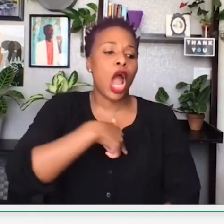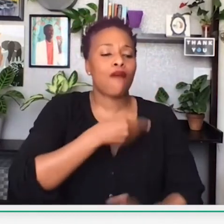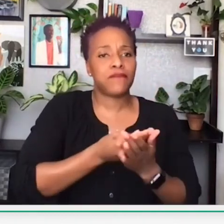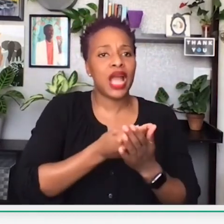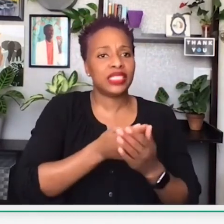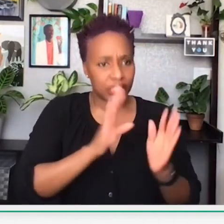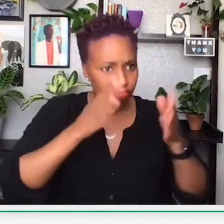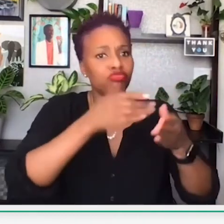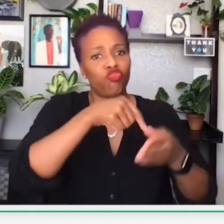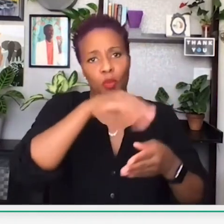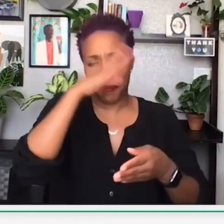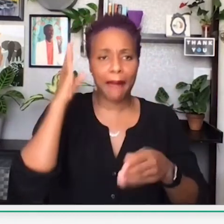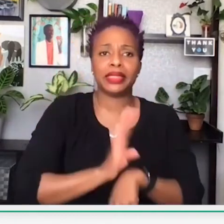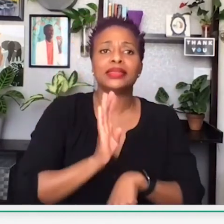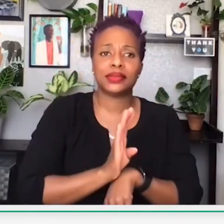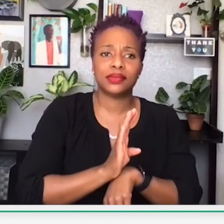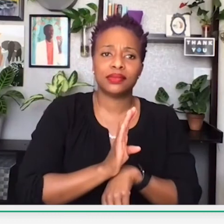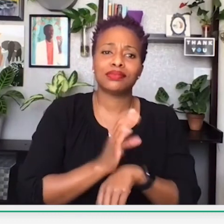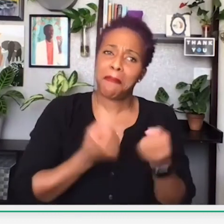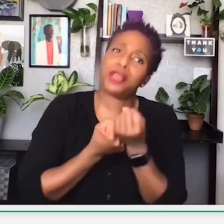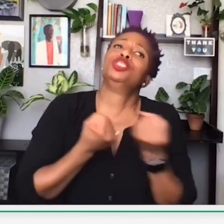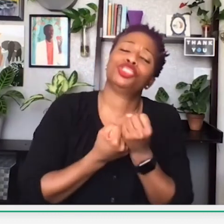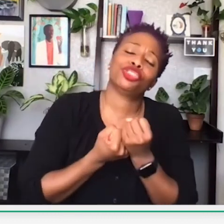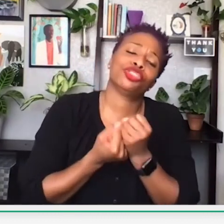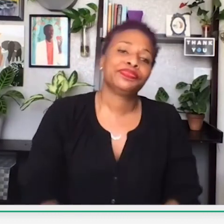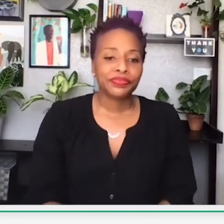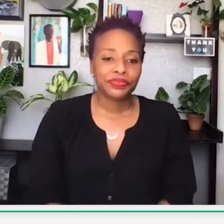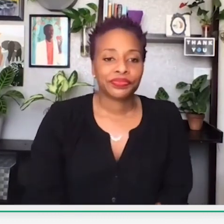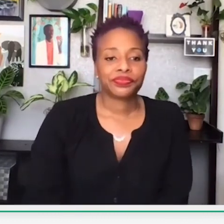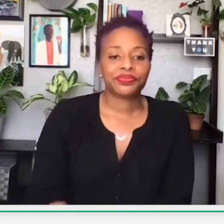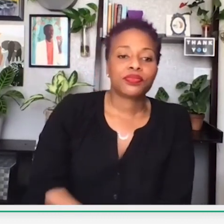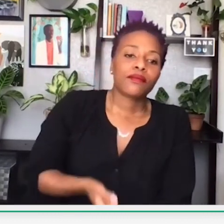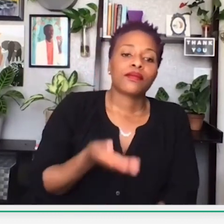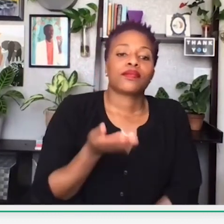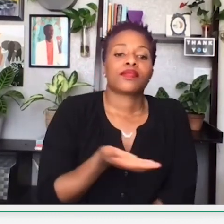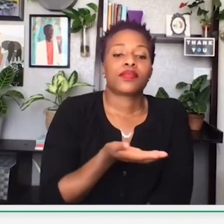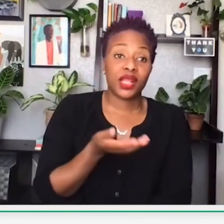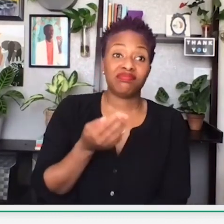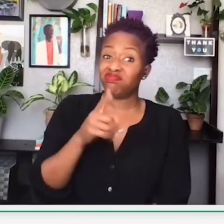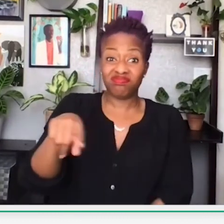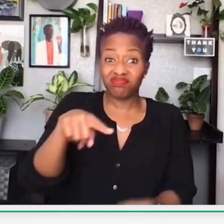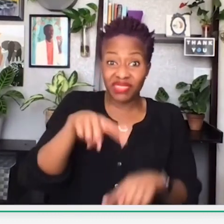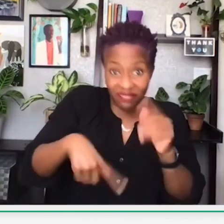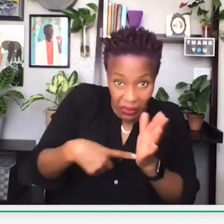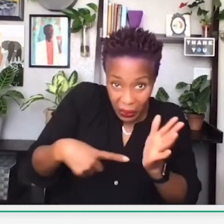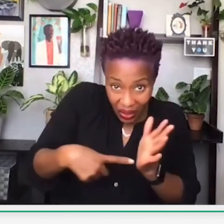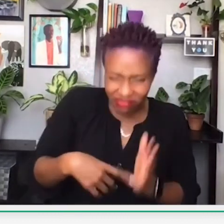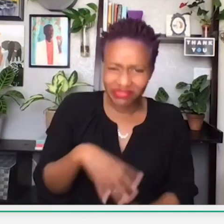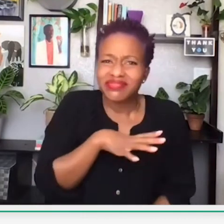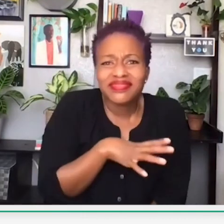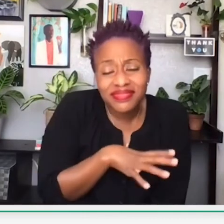make sure that about 45% of our finances is focused on sponsoring and supporting black